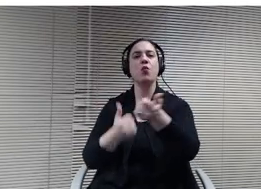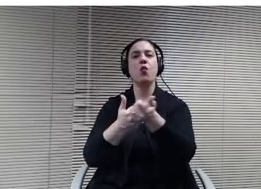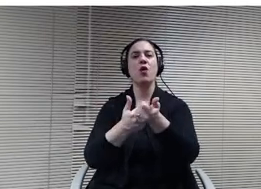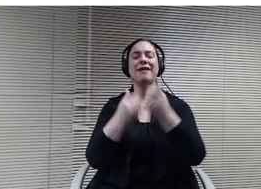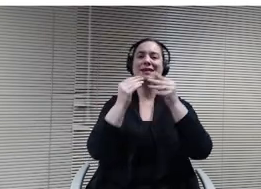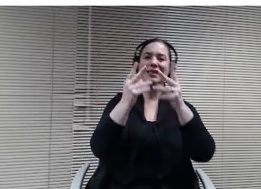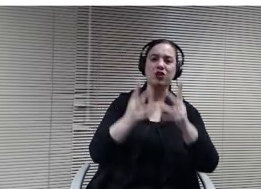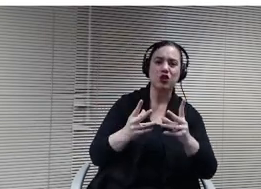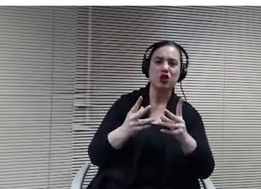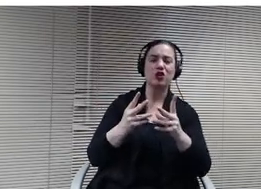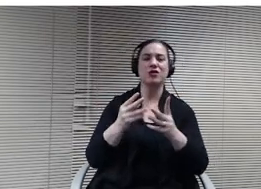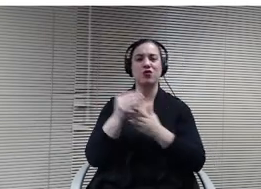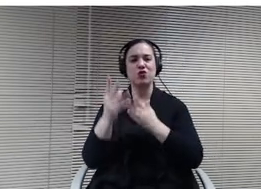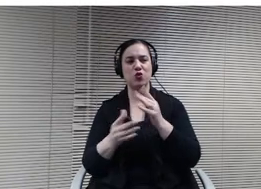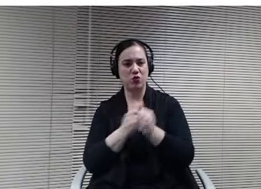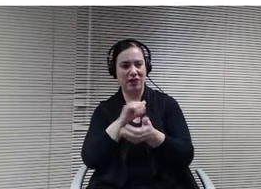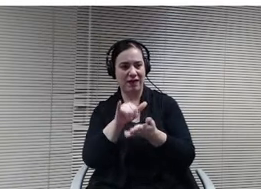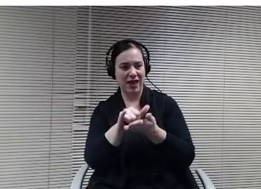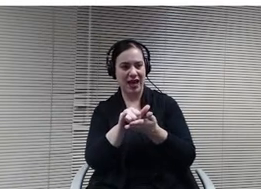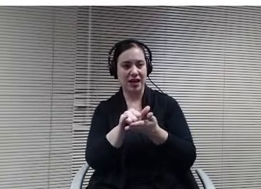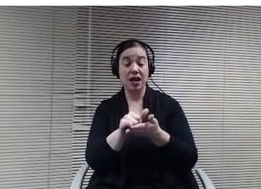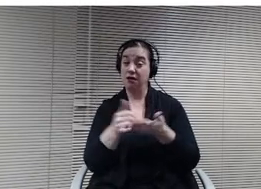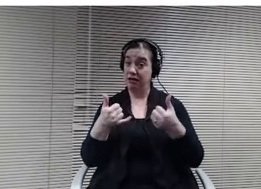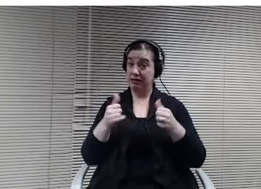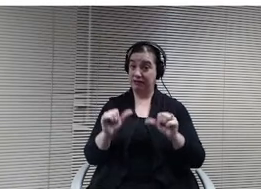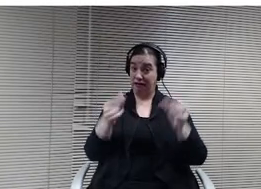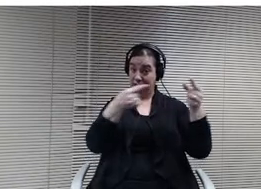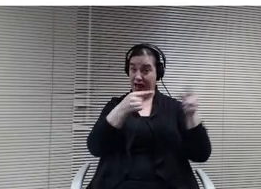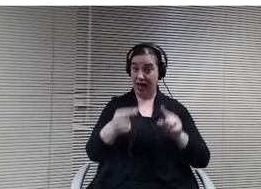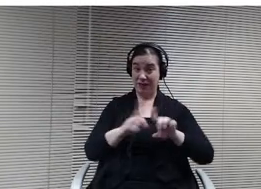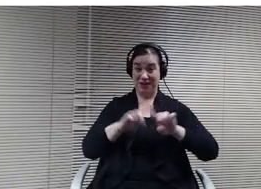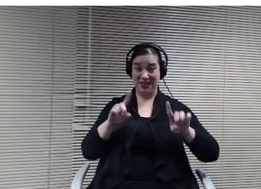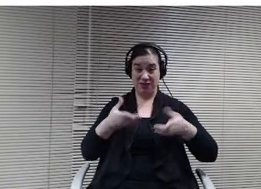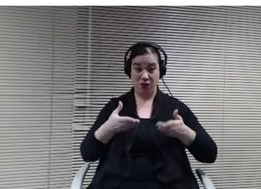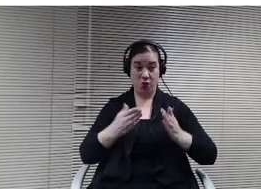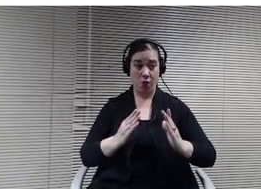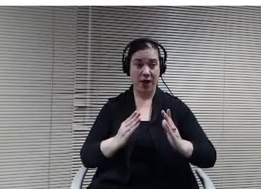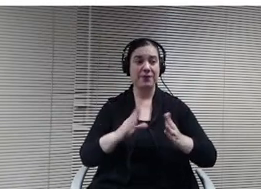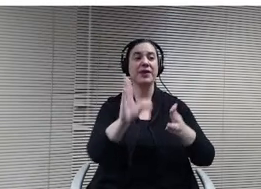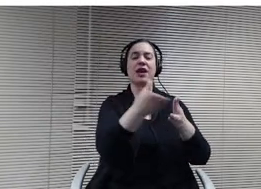but in different ways. Of course, our interventions there still happening, but their virtual so people have adjusted